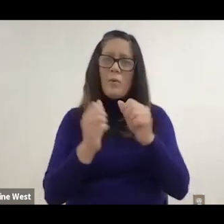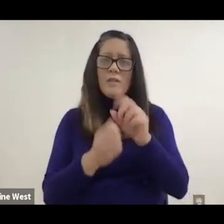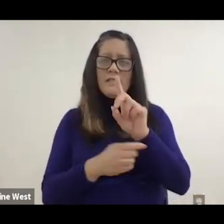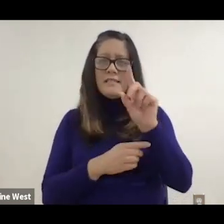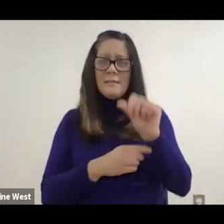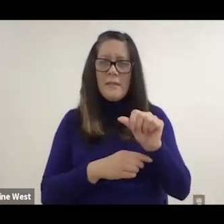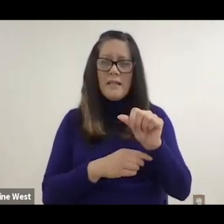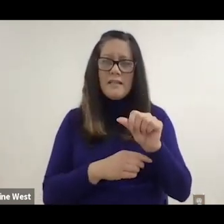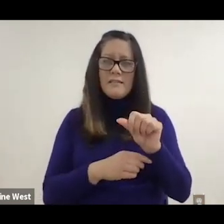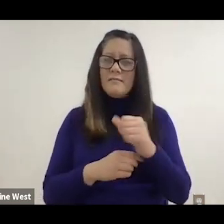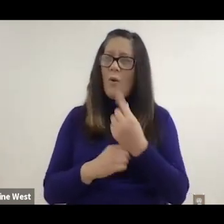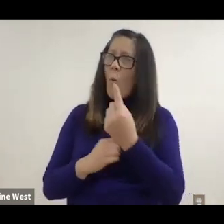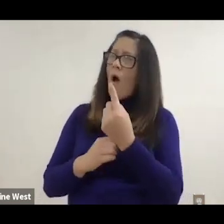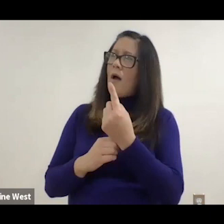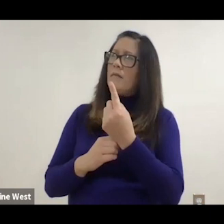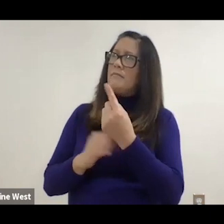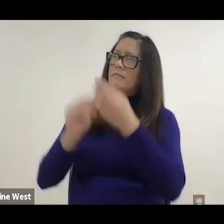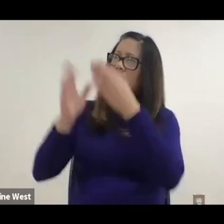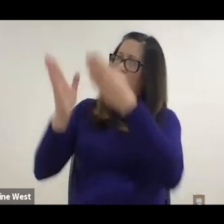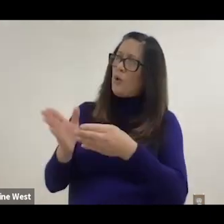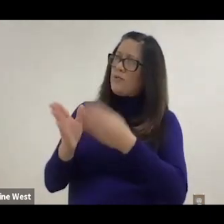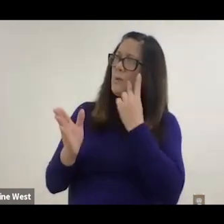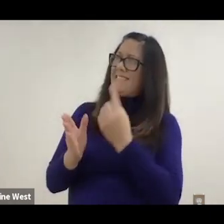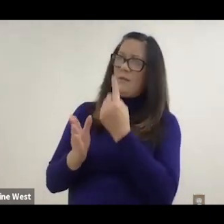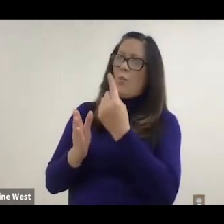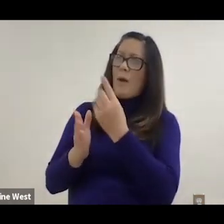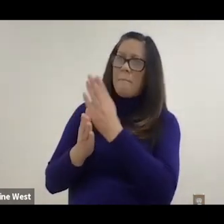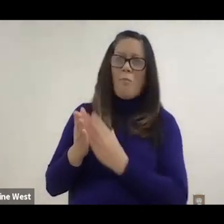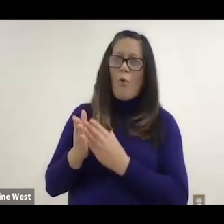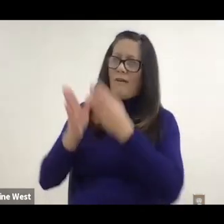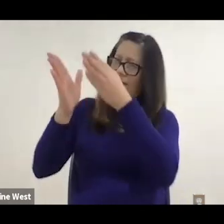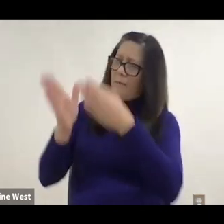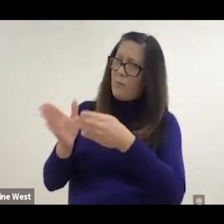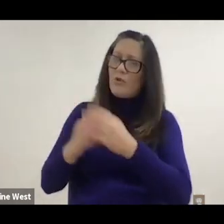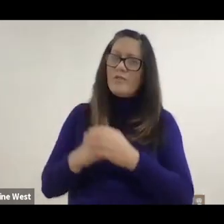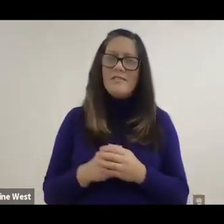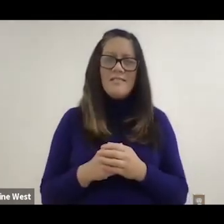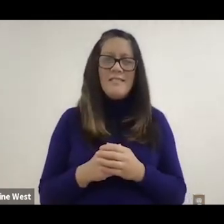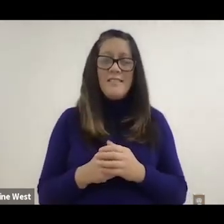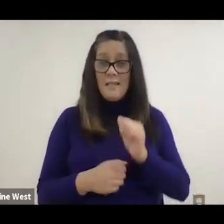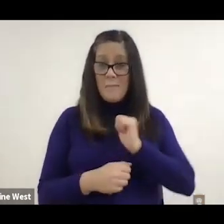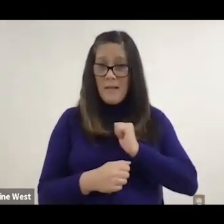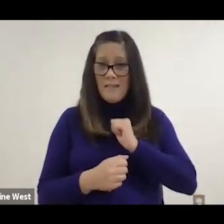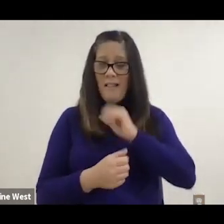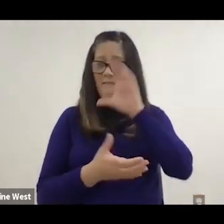being a little bit one sided. I wanted to